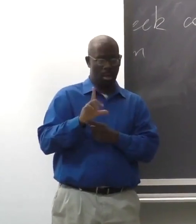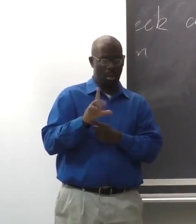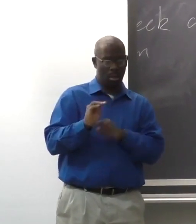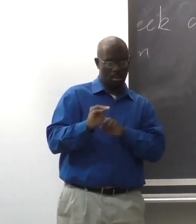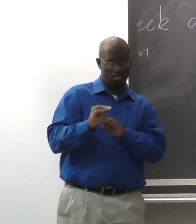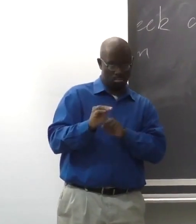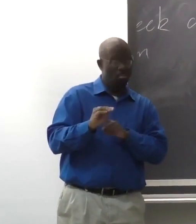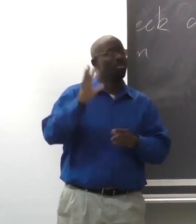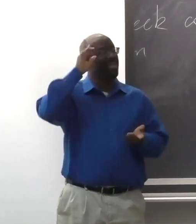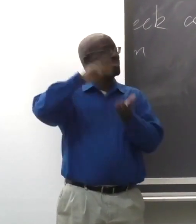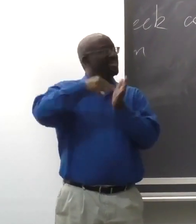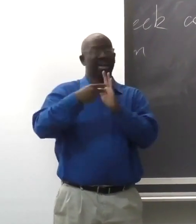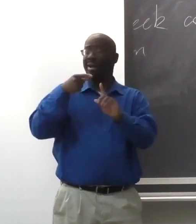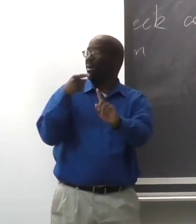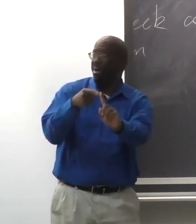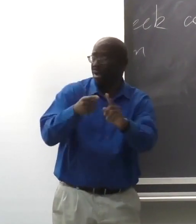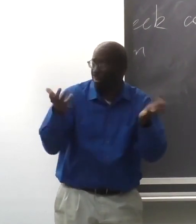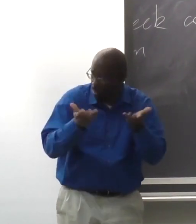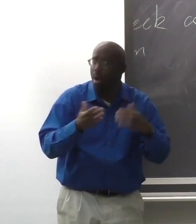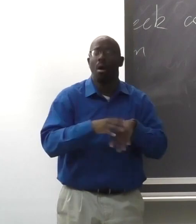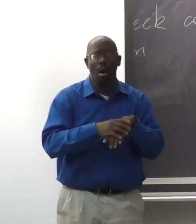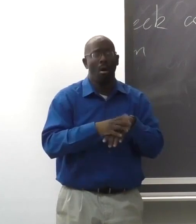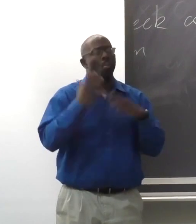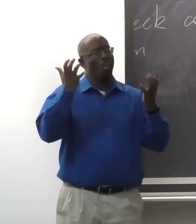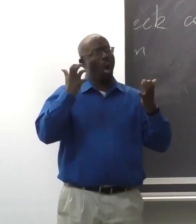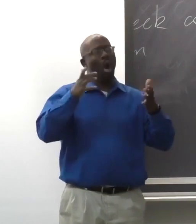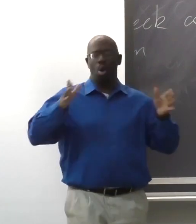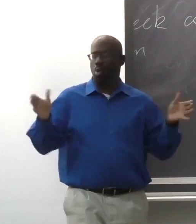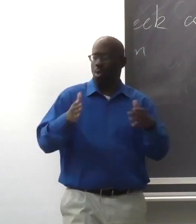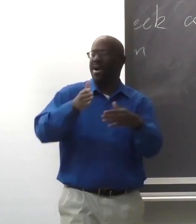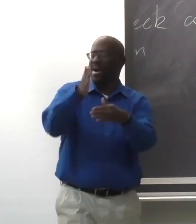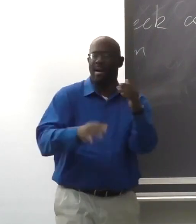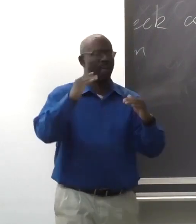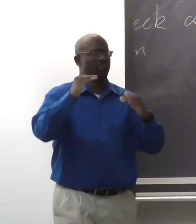So I'm thinking the Black Lives Matter movement intends